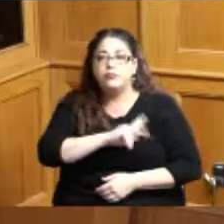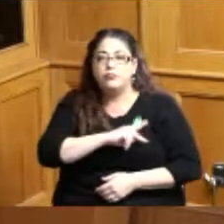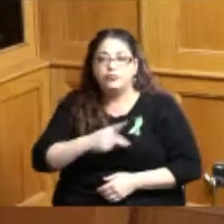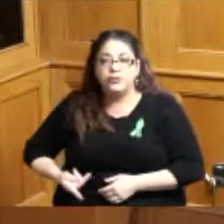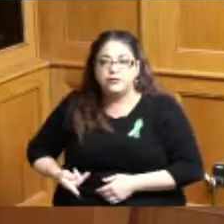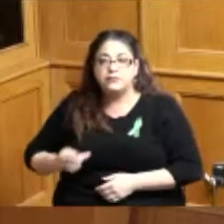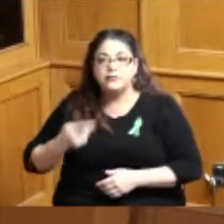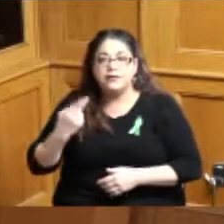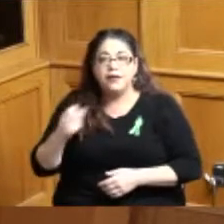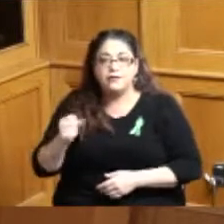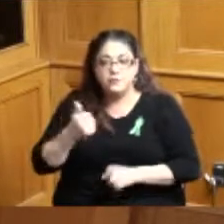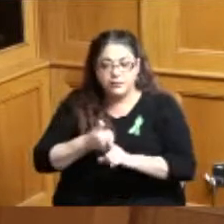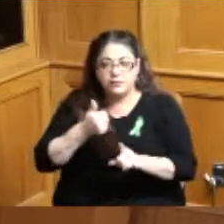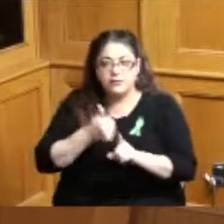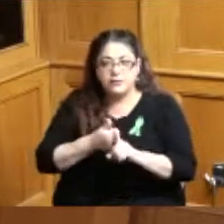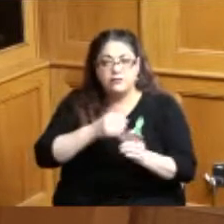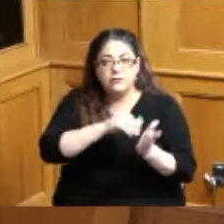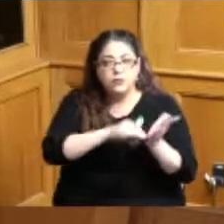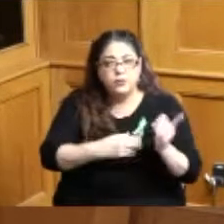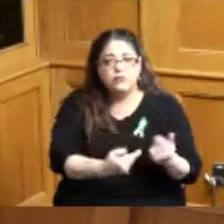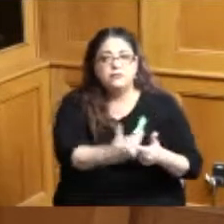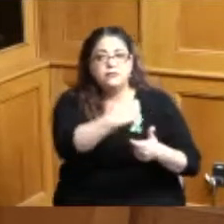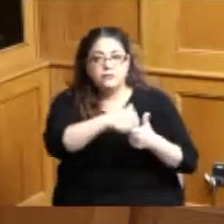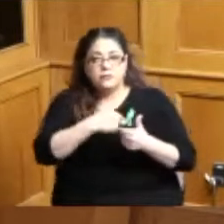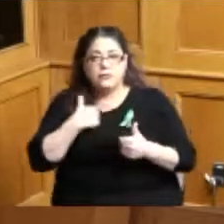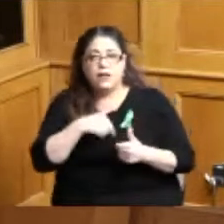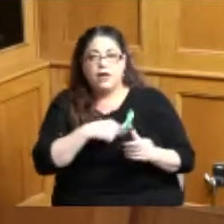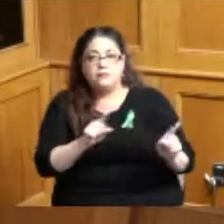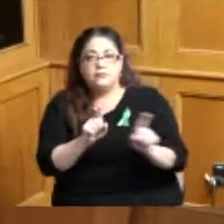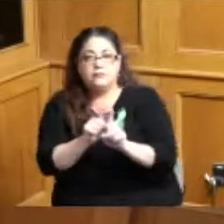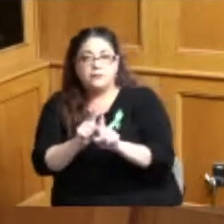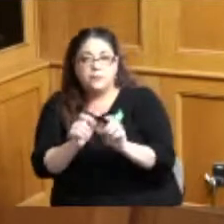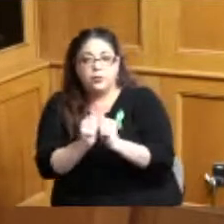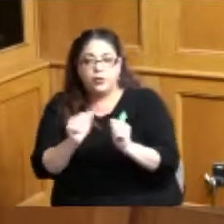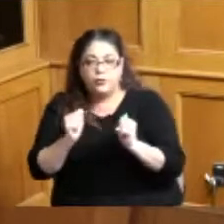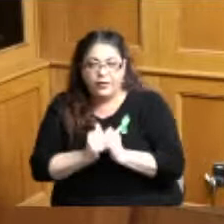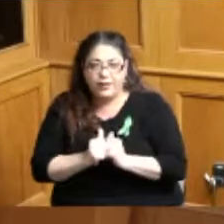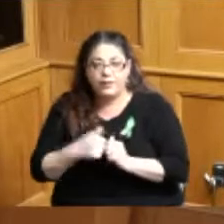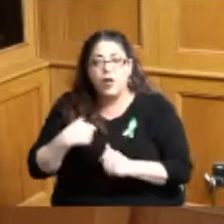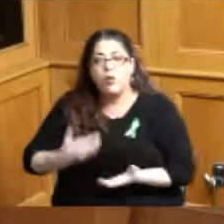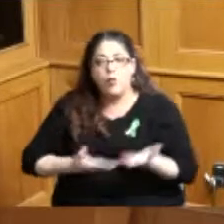for their students to be able to participate we will offer stipend and or other supports